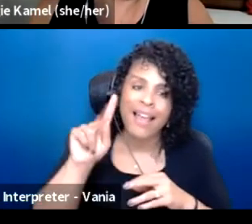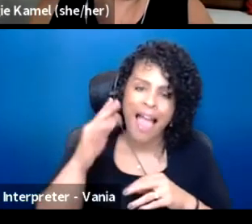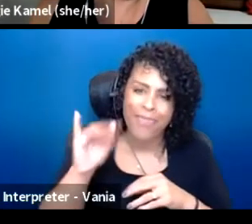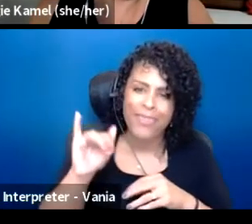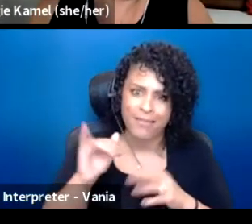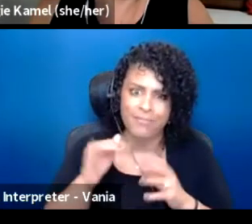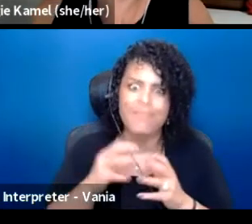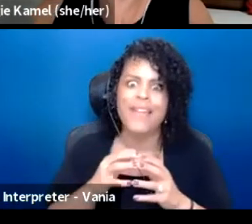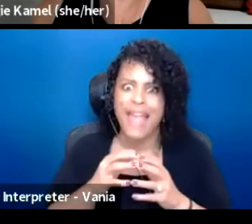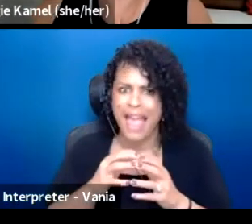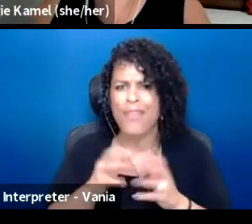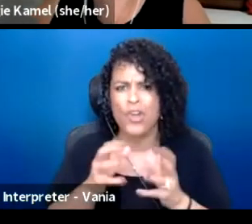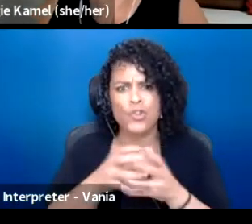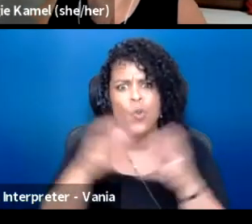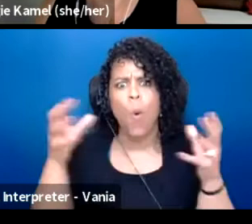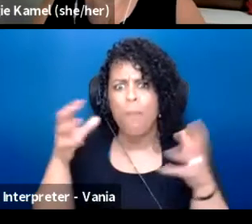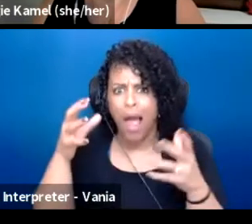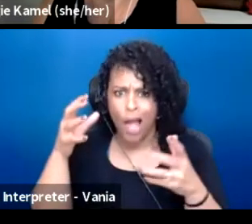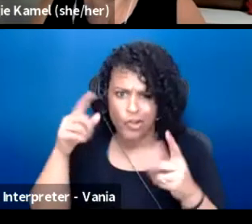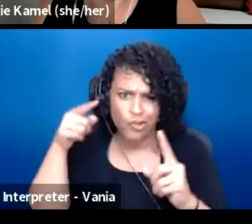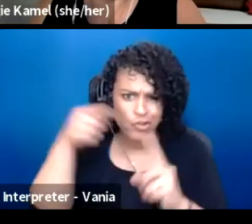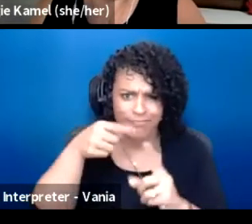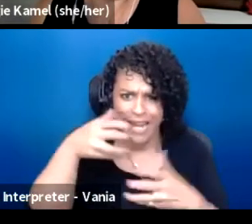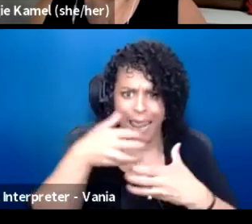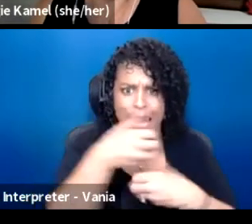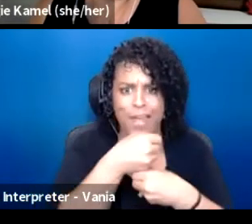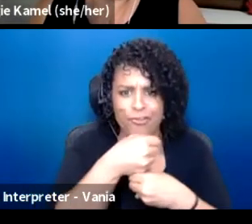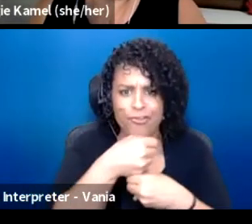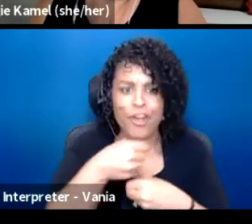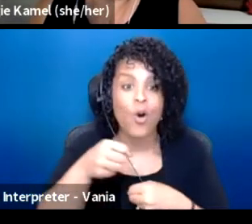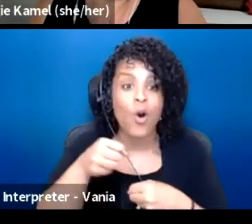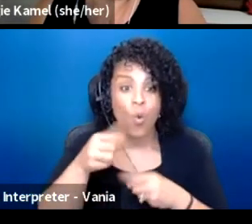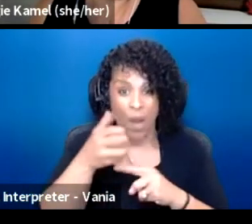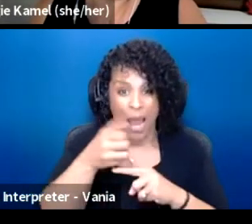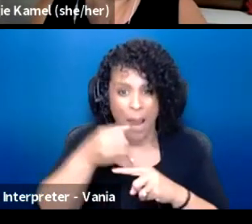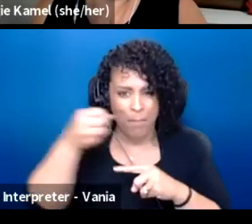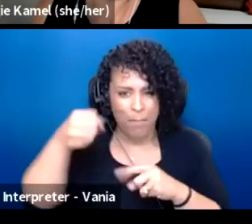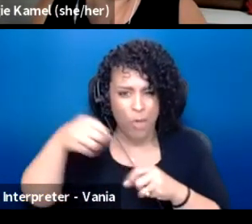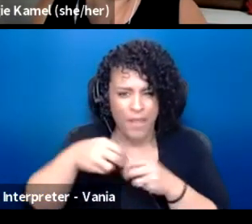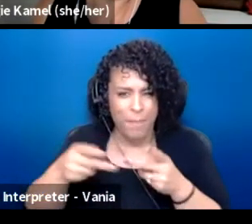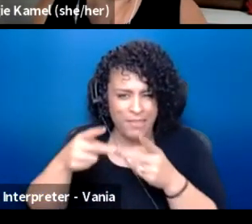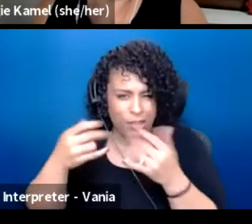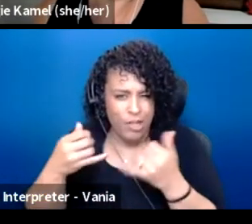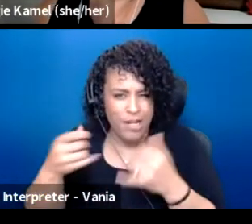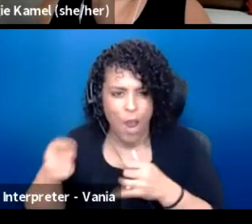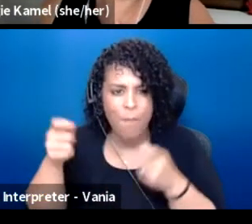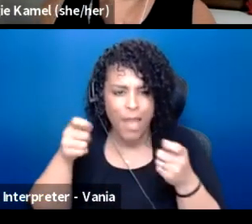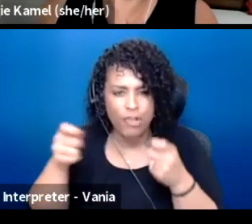but in a nutshell, when I was put into the position, I am in now, which is to manage the grant funding programs